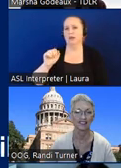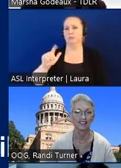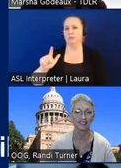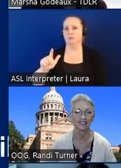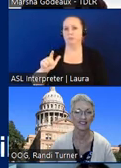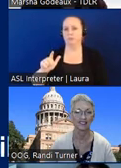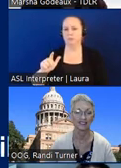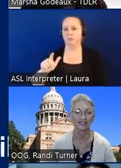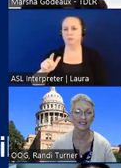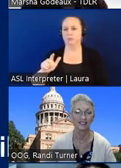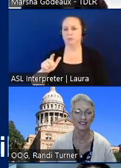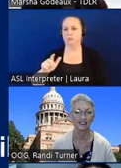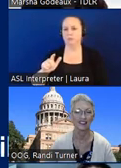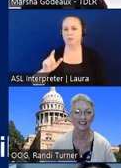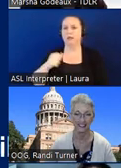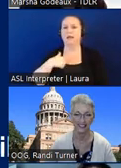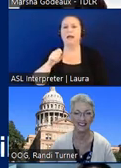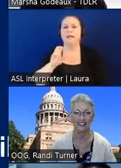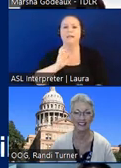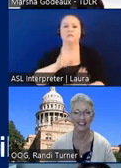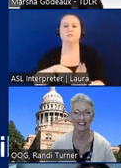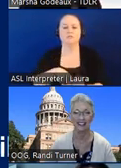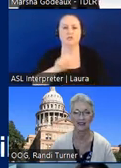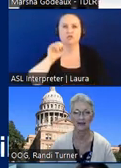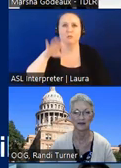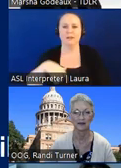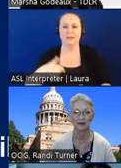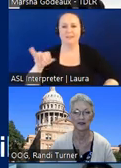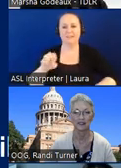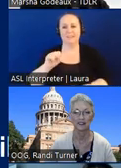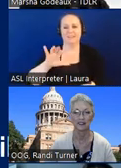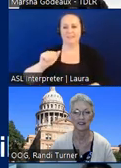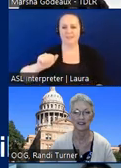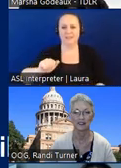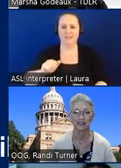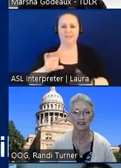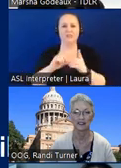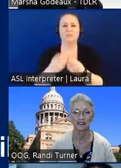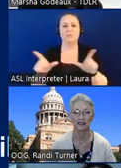marsha if i can jump in yes this is just environment department of licensing and regulation